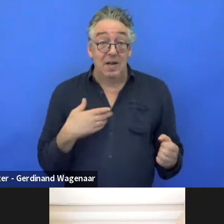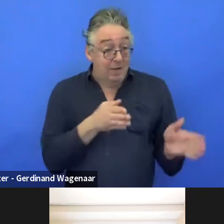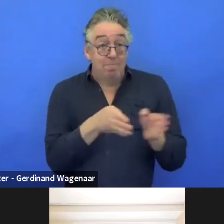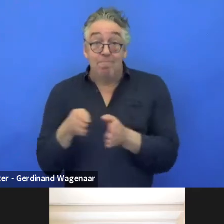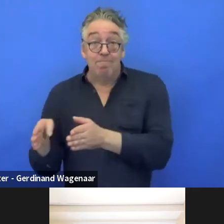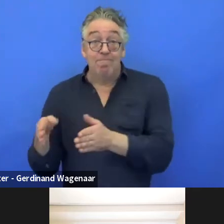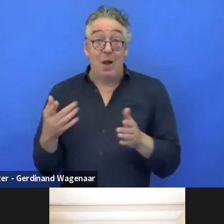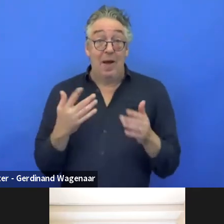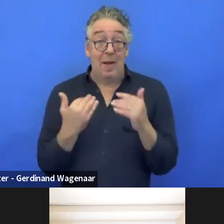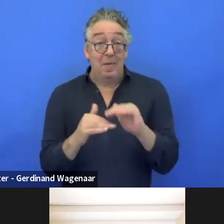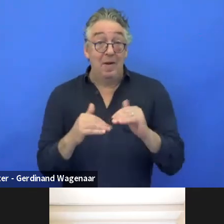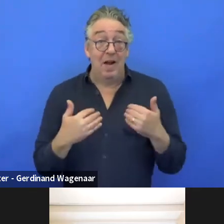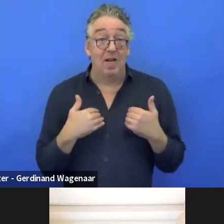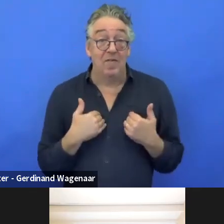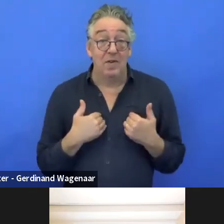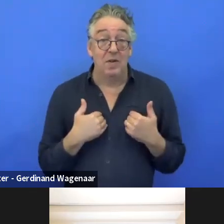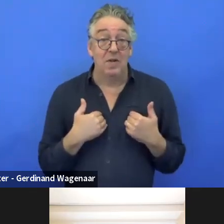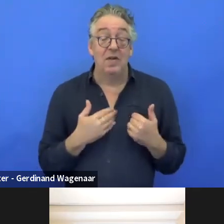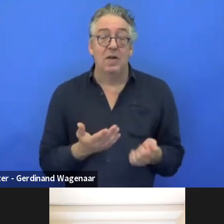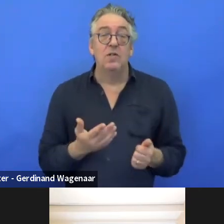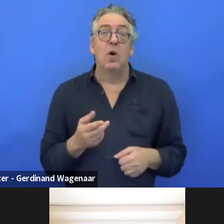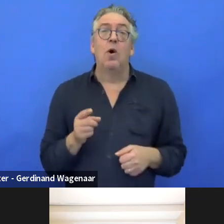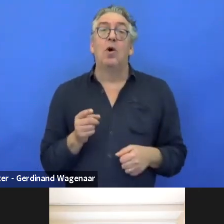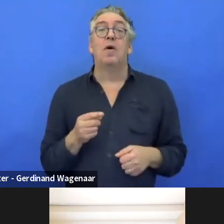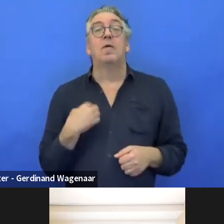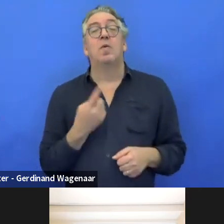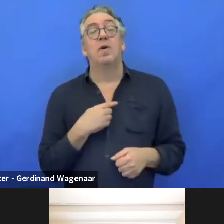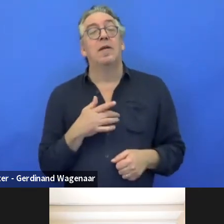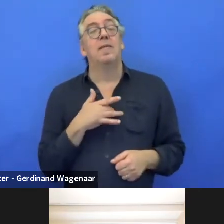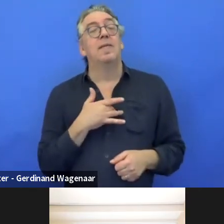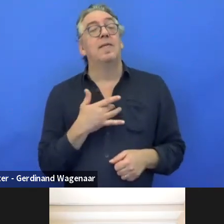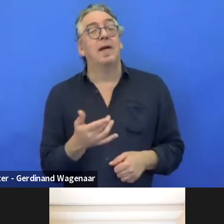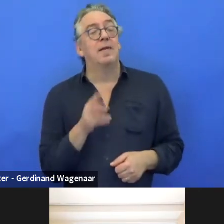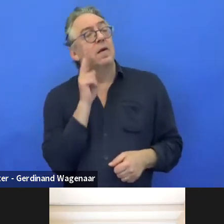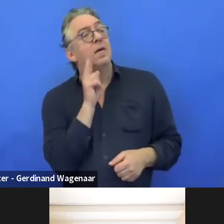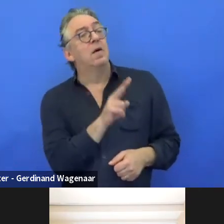We tend to favour organisations and future consortia